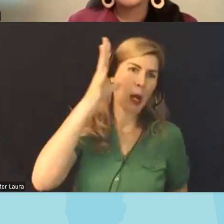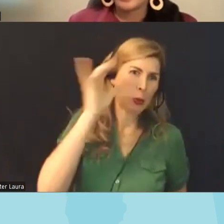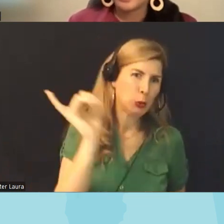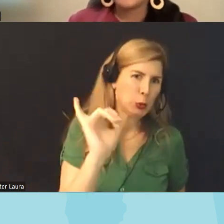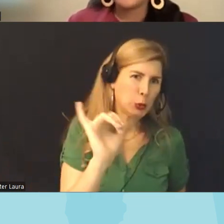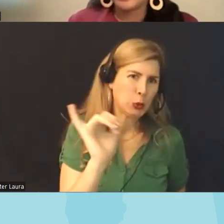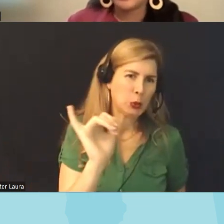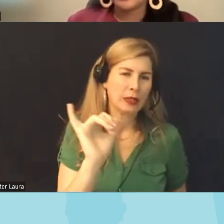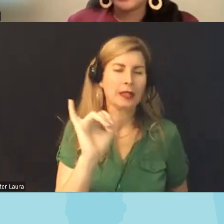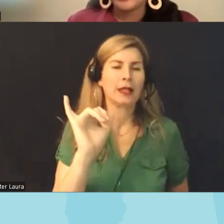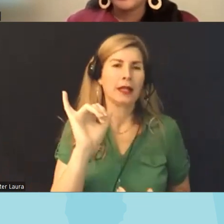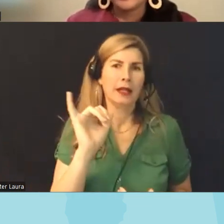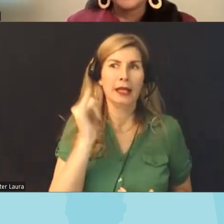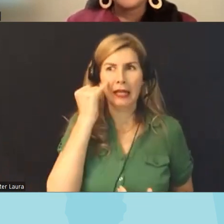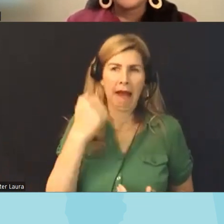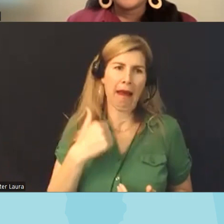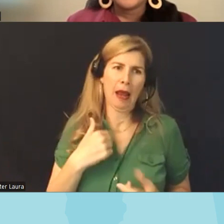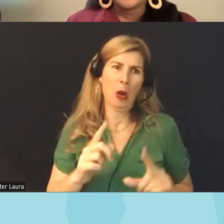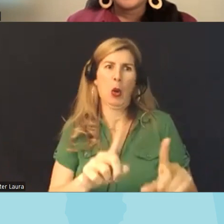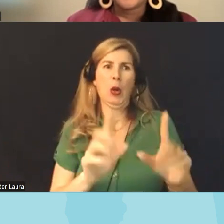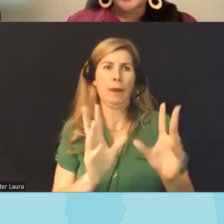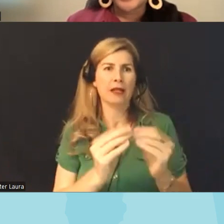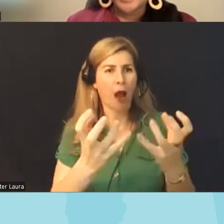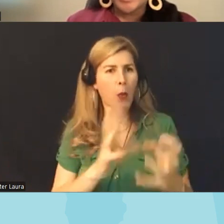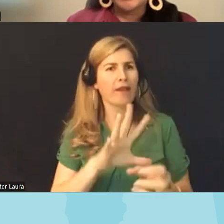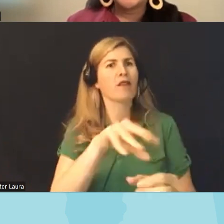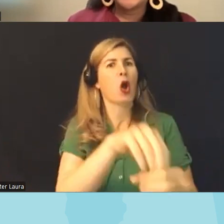like going to these meetings and and being able to be involved can feel exhausting so we want